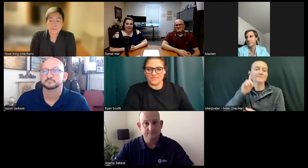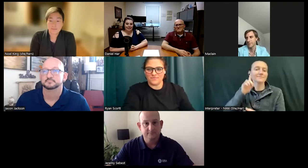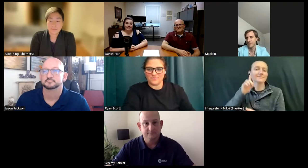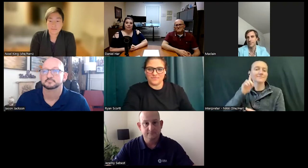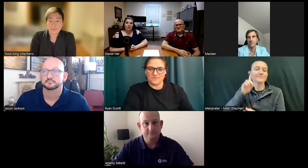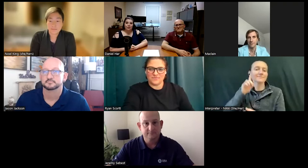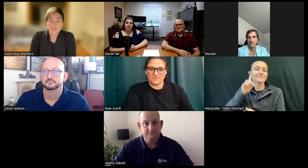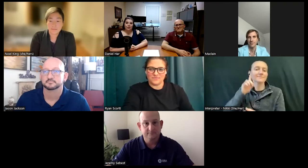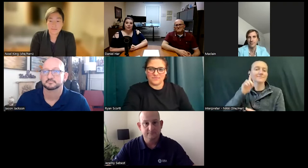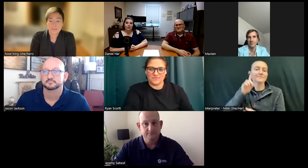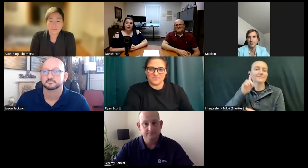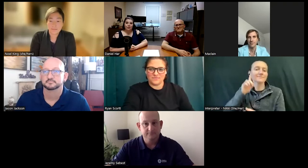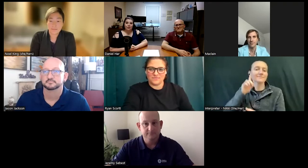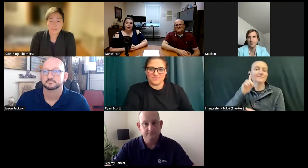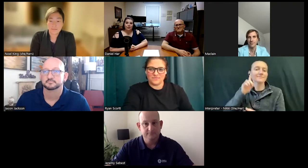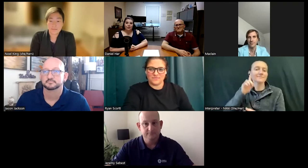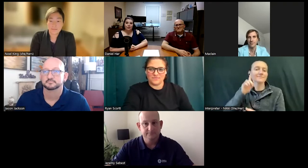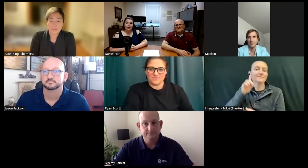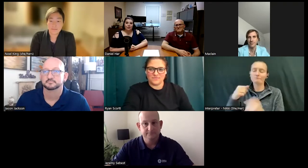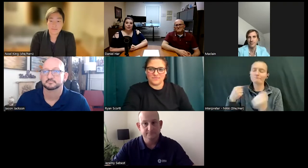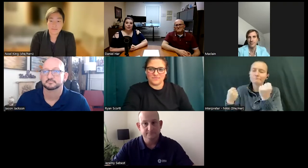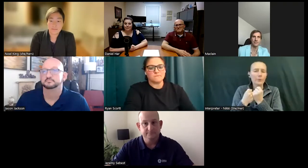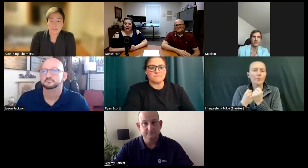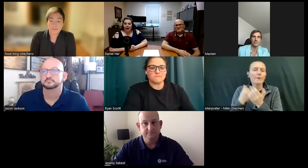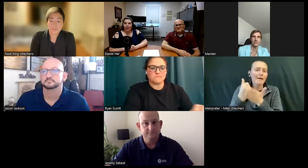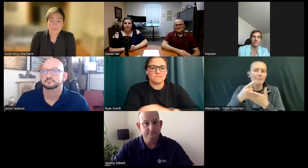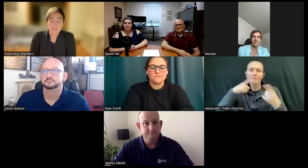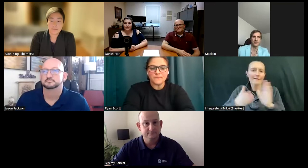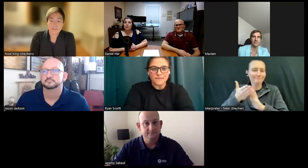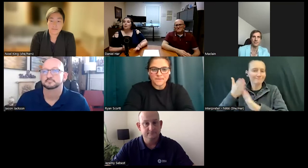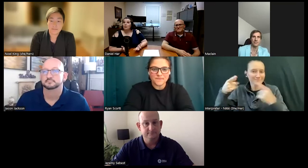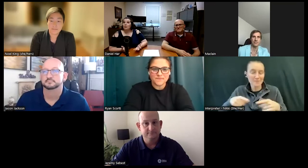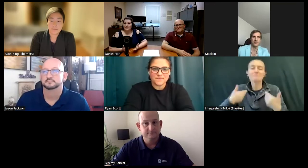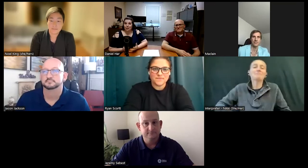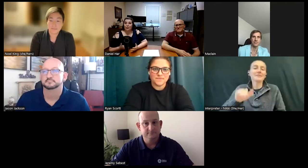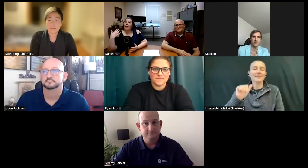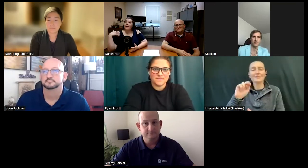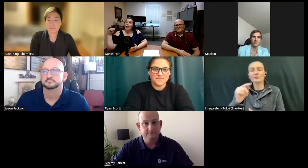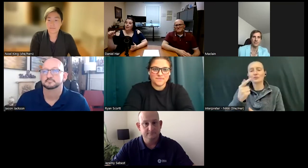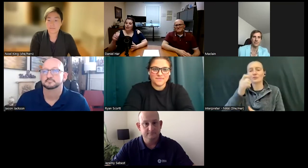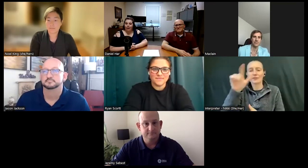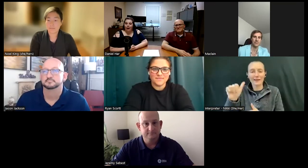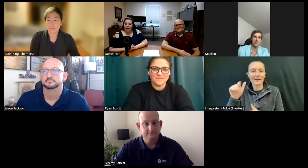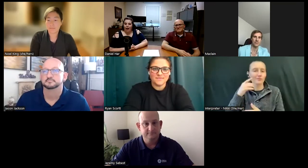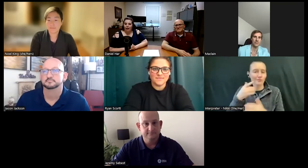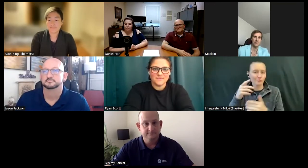their support in helping this to happen. So, my name is Angela Gray, Angela...